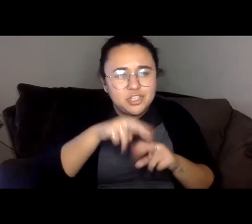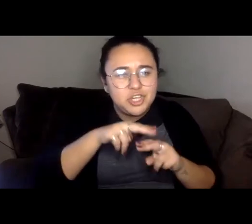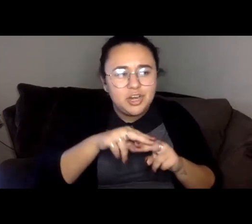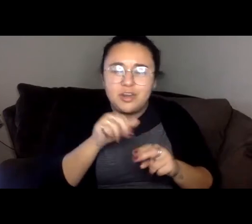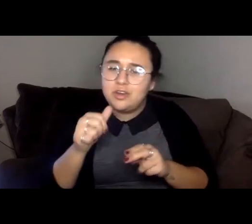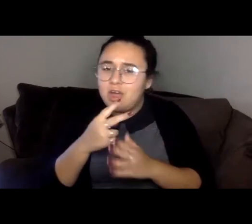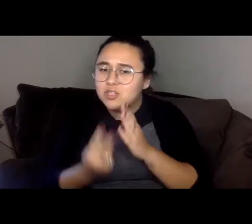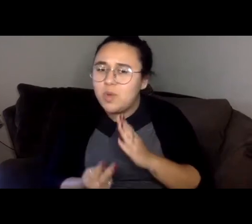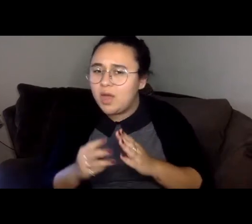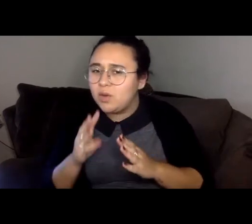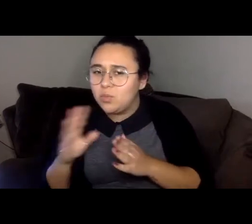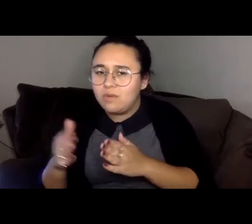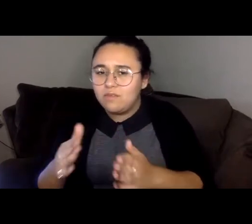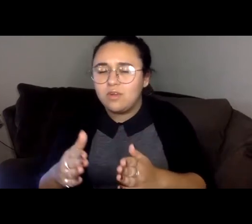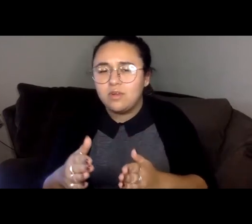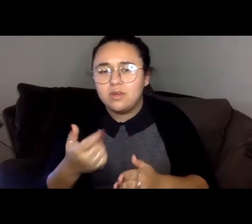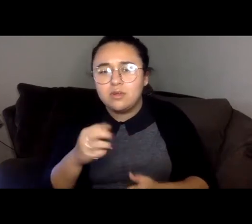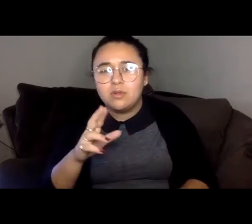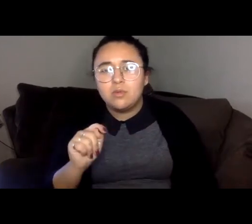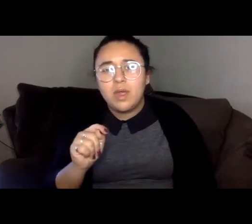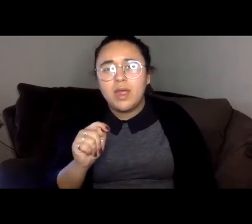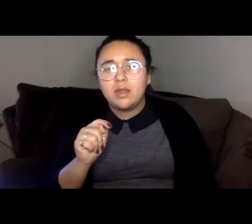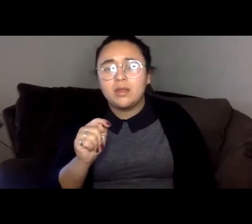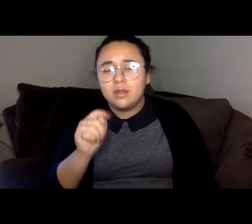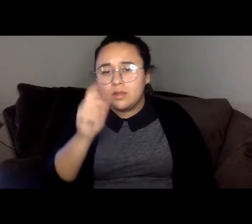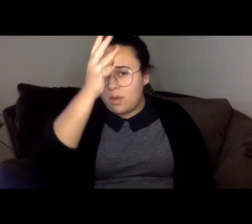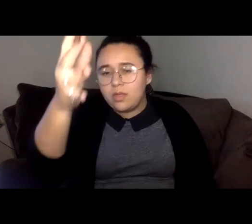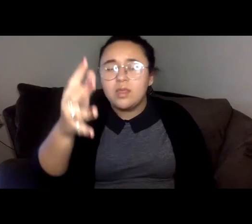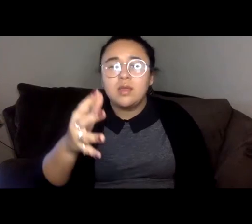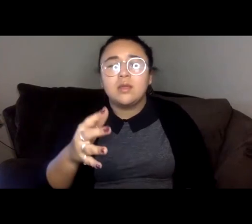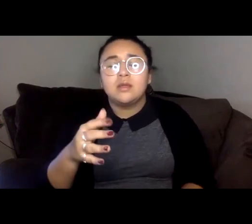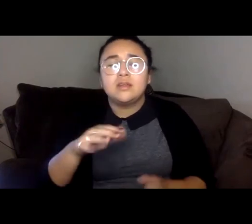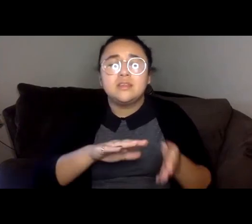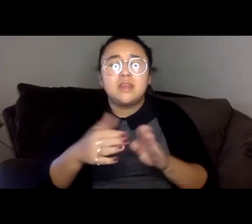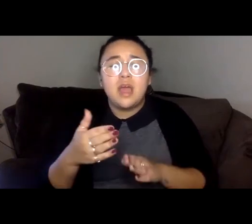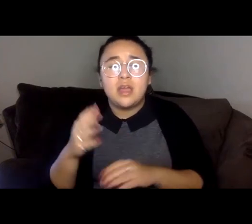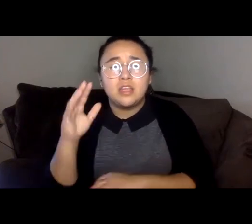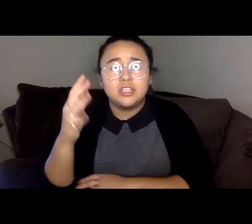for my great grandfather, dying in the jungle, die in wartime meant dying in a comfortable